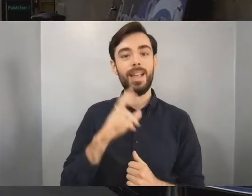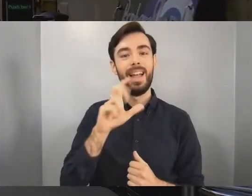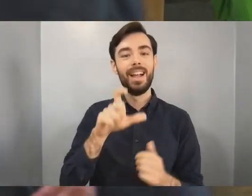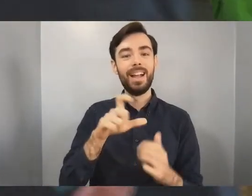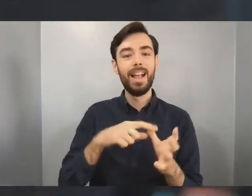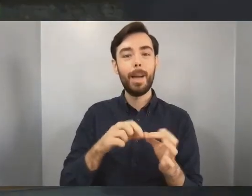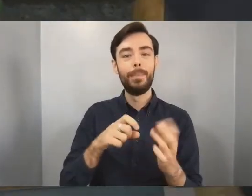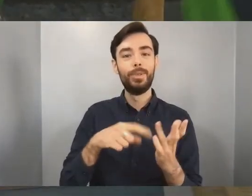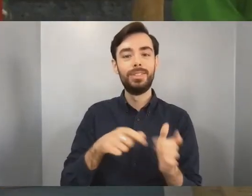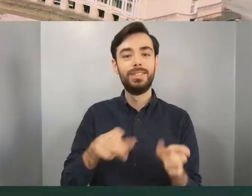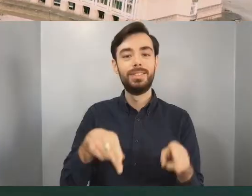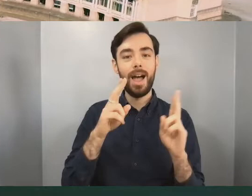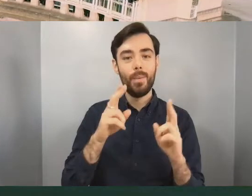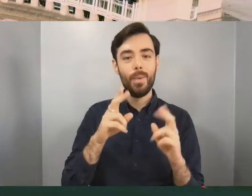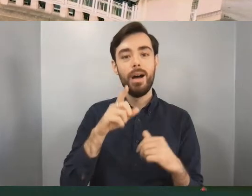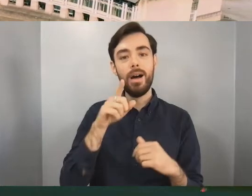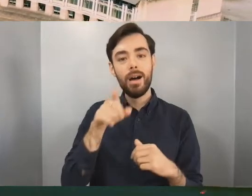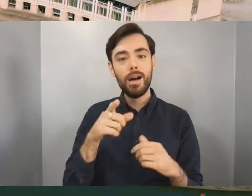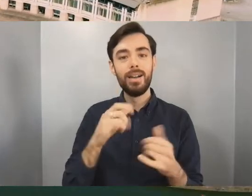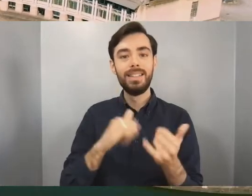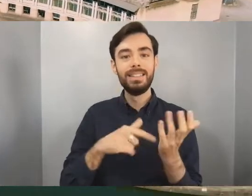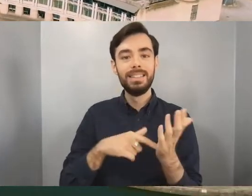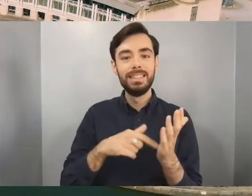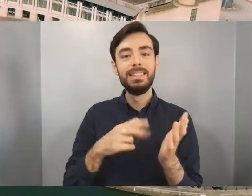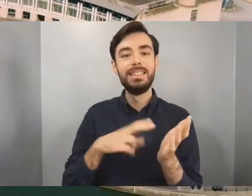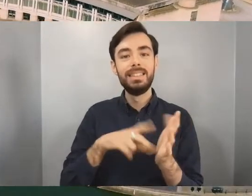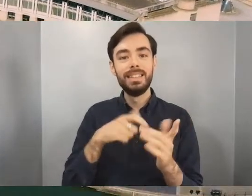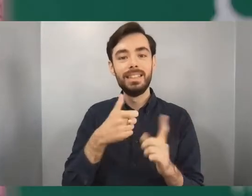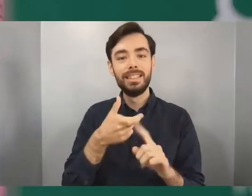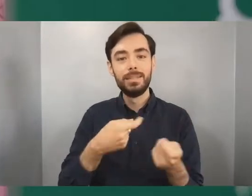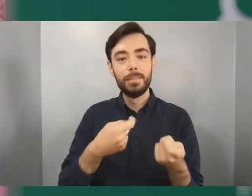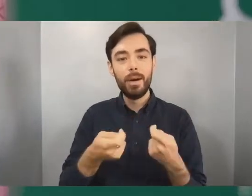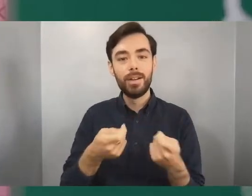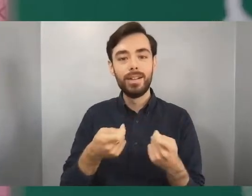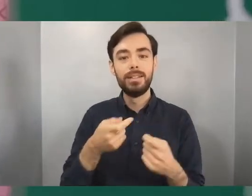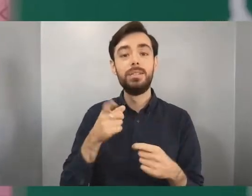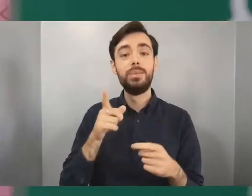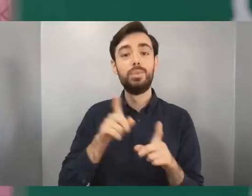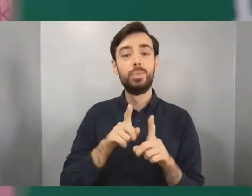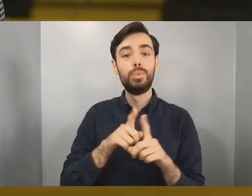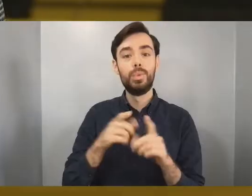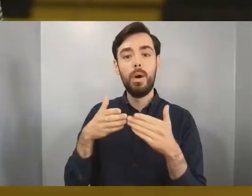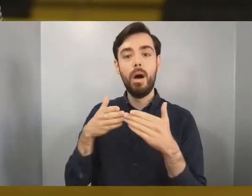Harbourside because it's really nice to go down there and relax after a long day of studying